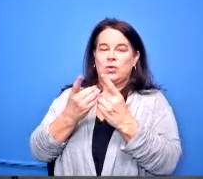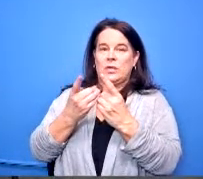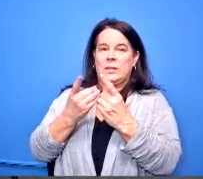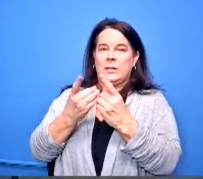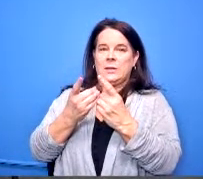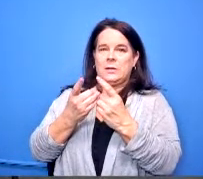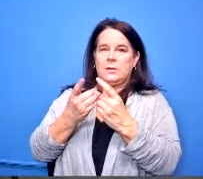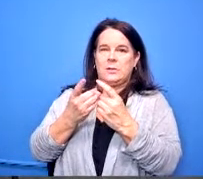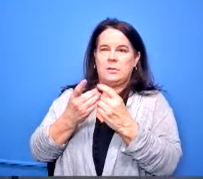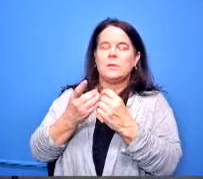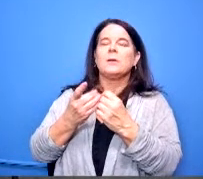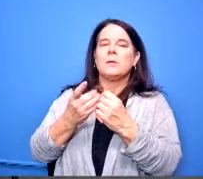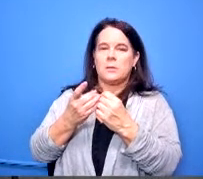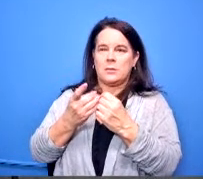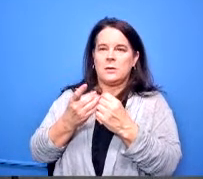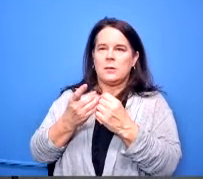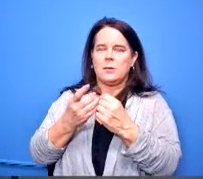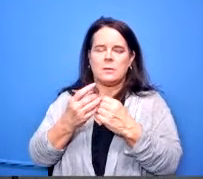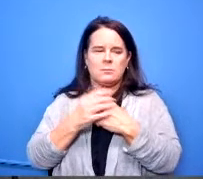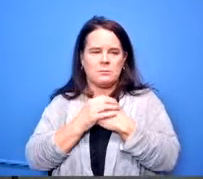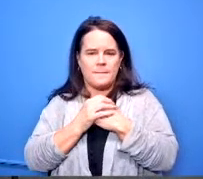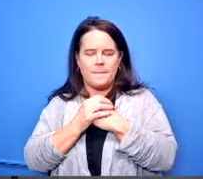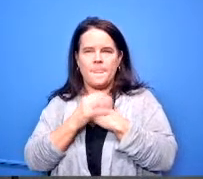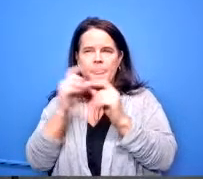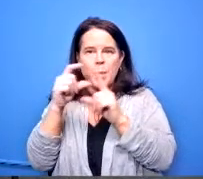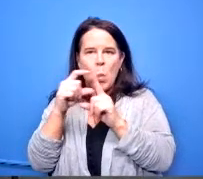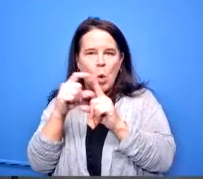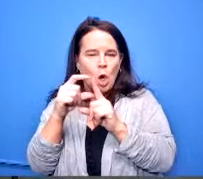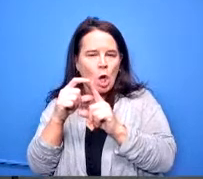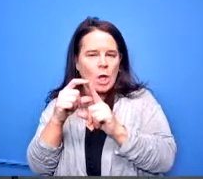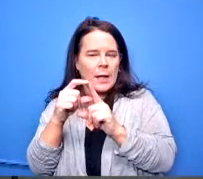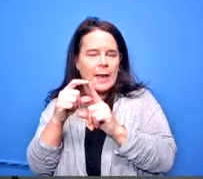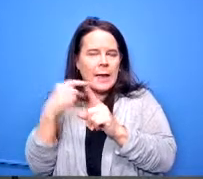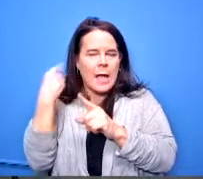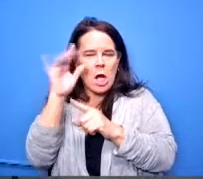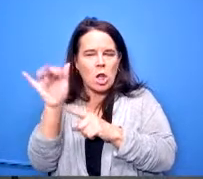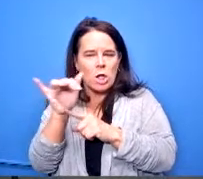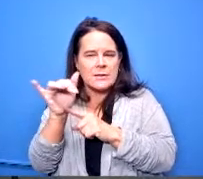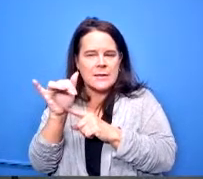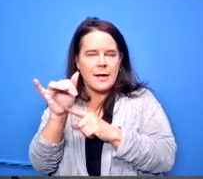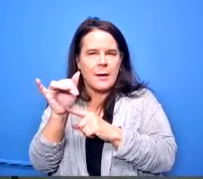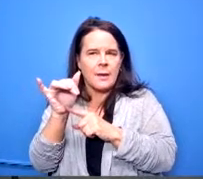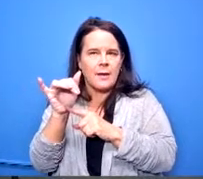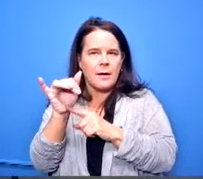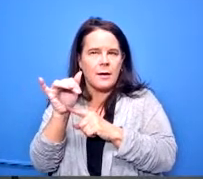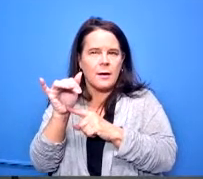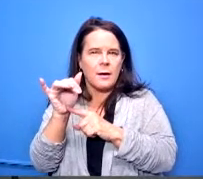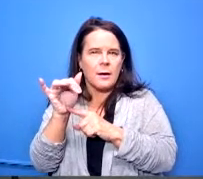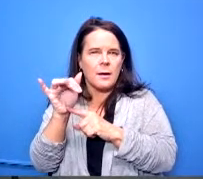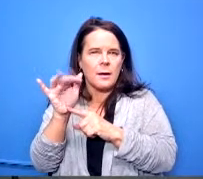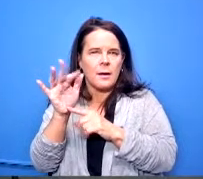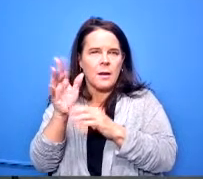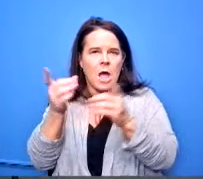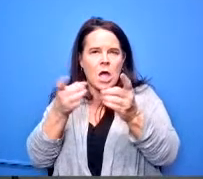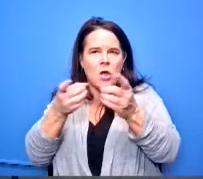she yeah she put it in i mean the wording is it sound it looks like that the director brought out